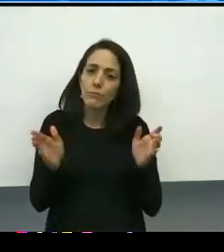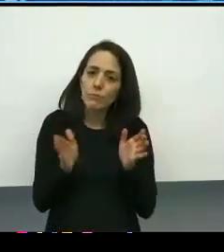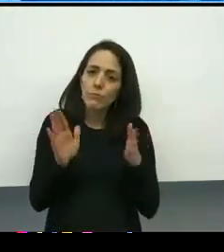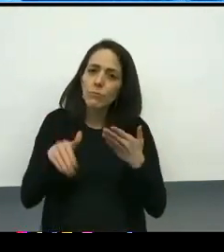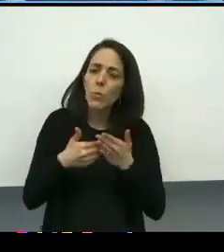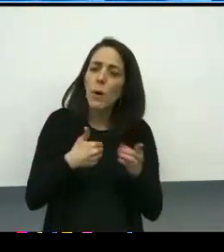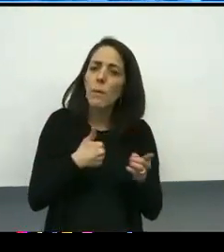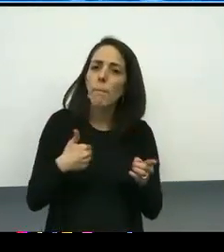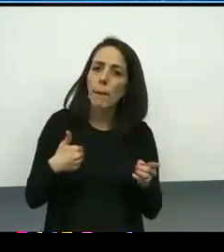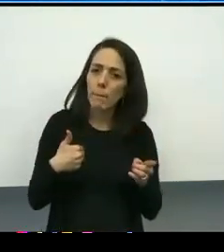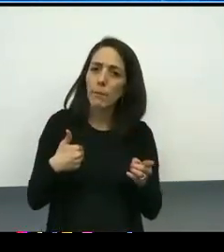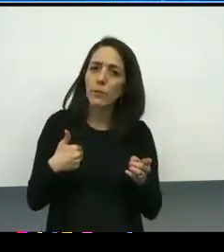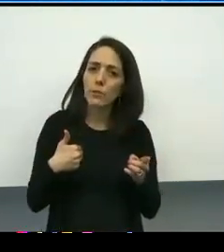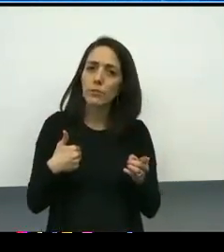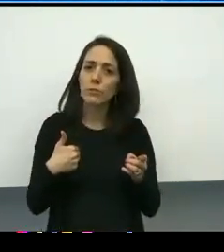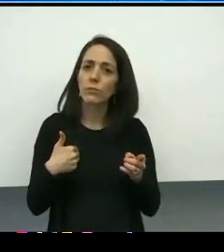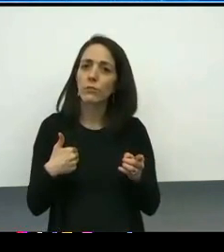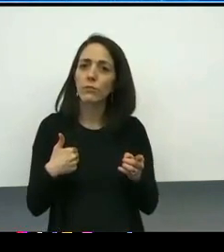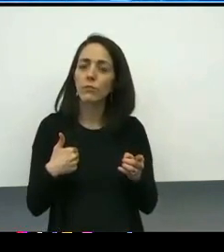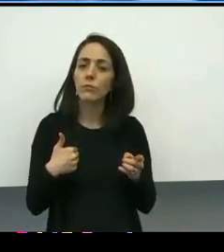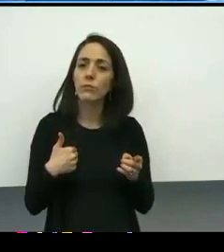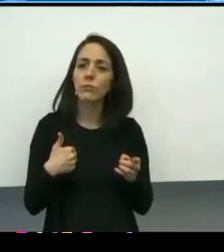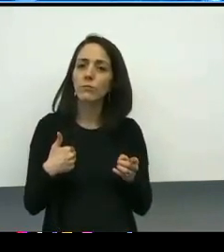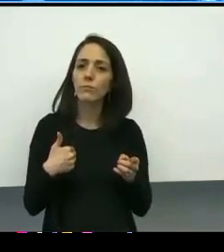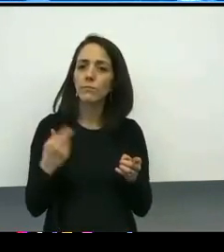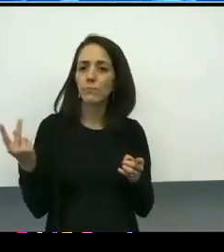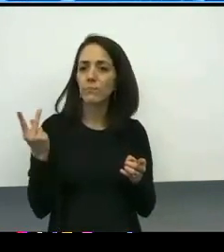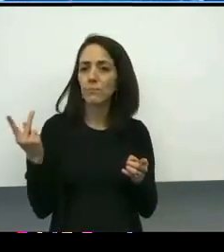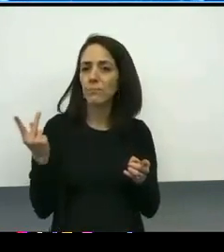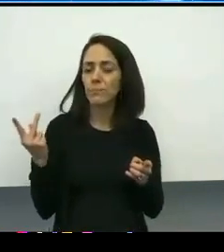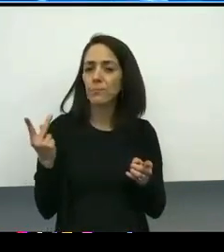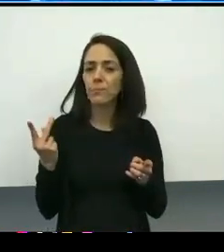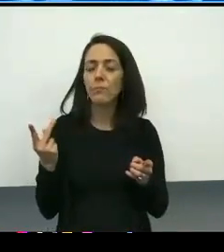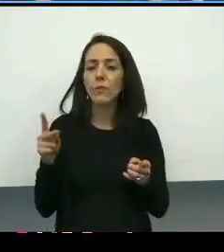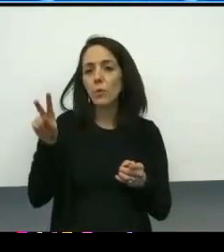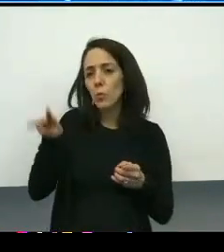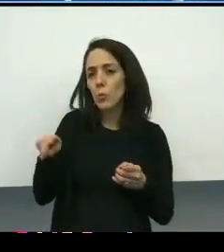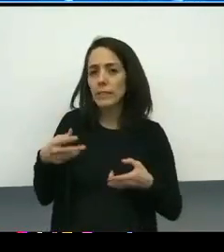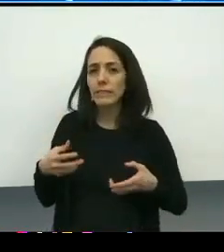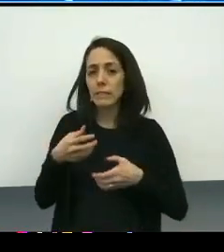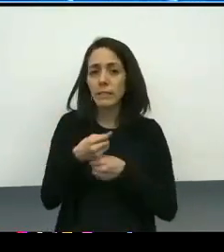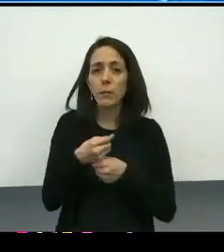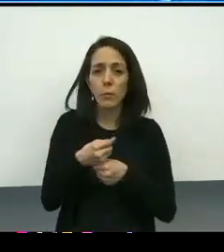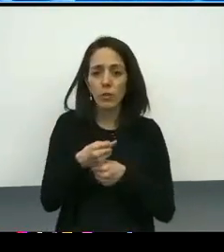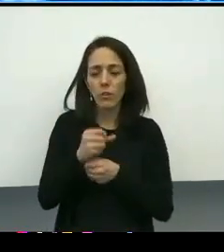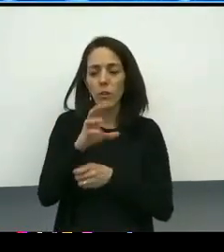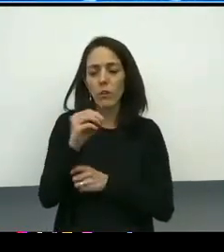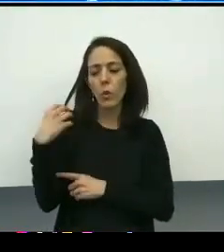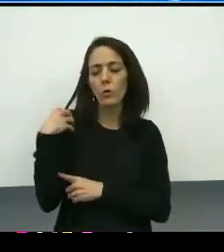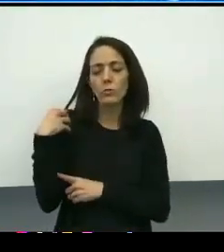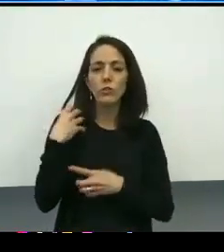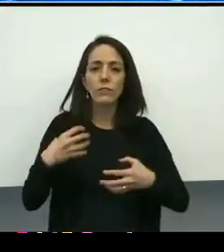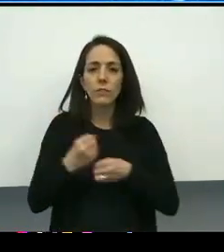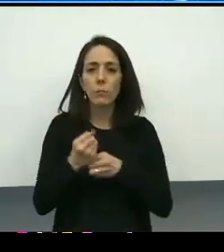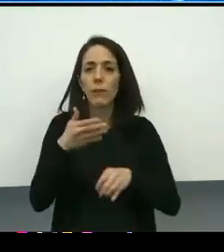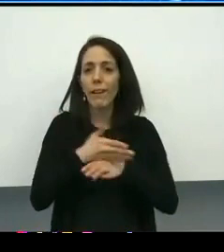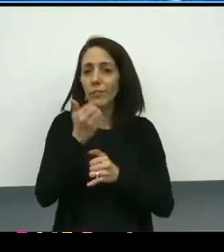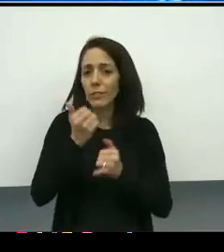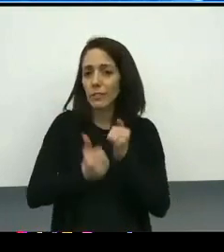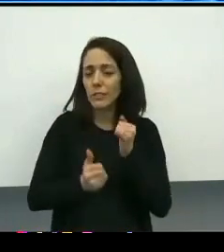we do, Mr. Alexander and I, a summary, a co-chair summary after each of our meetings. We make that available with resources